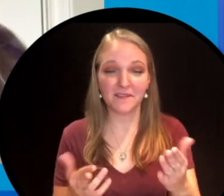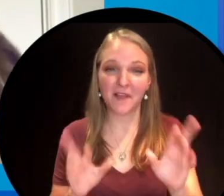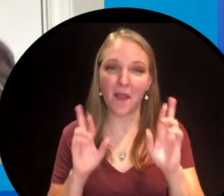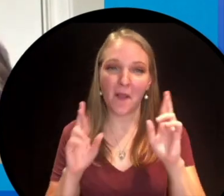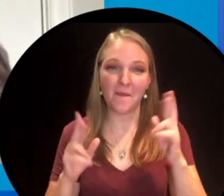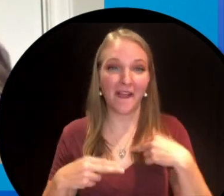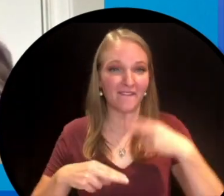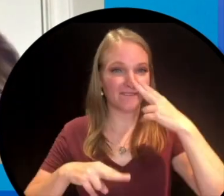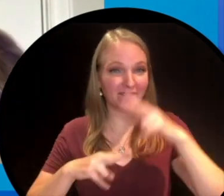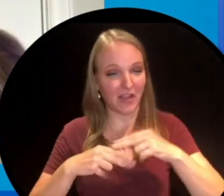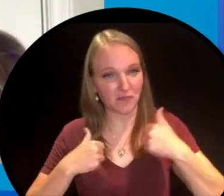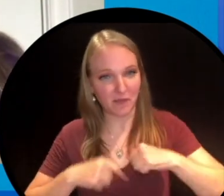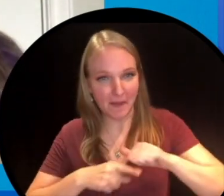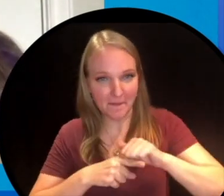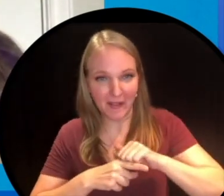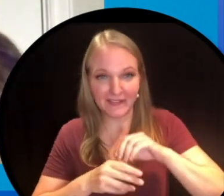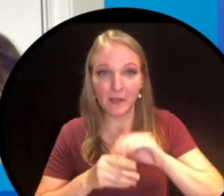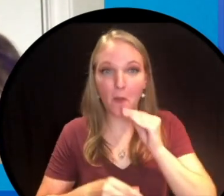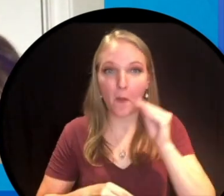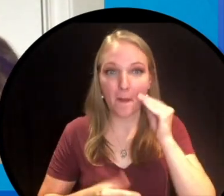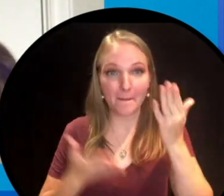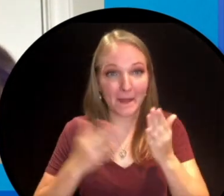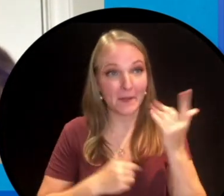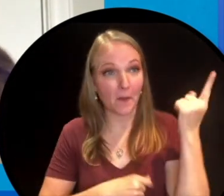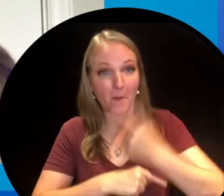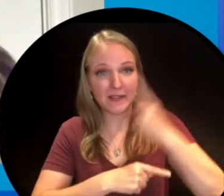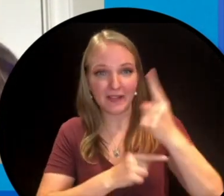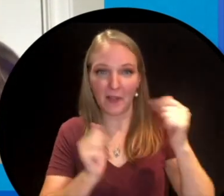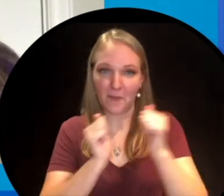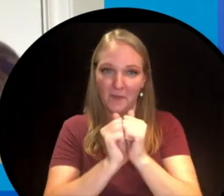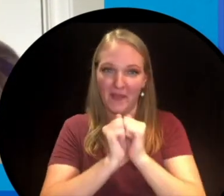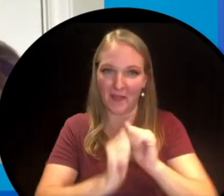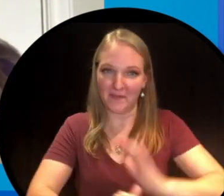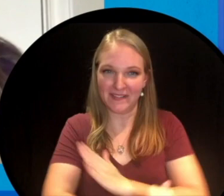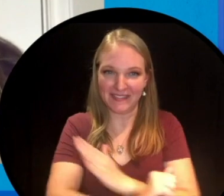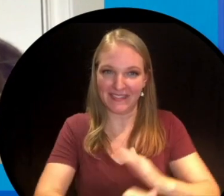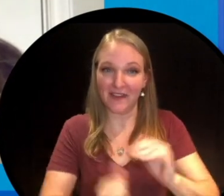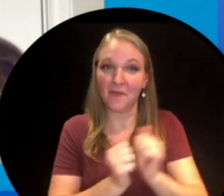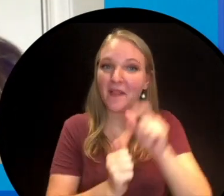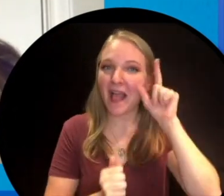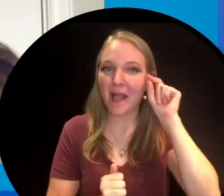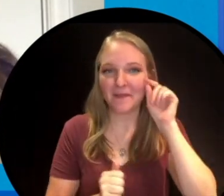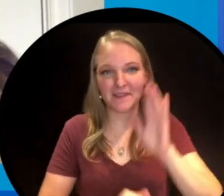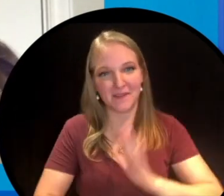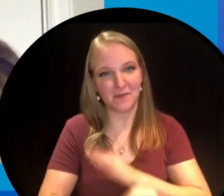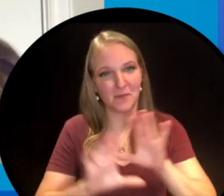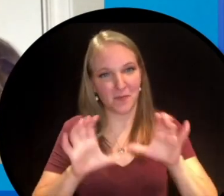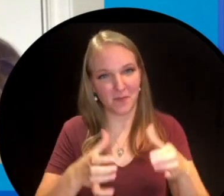Thanks everyone. I hope you have fun practicing this at home and maybe we can sing all together one day with the Hamilton children's choir.